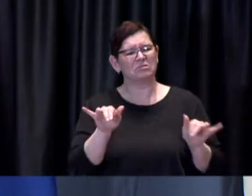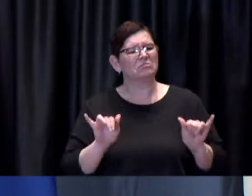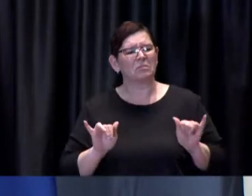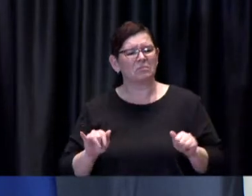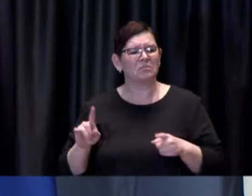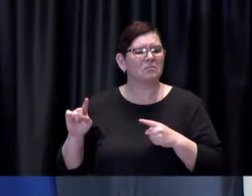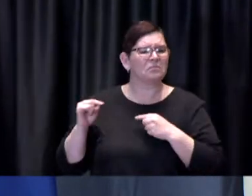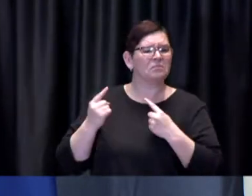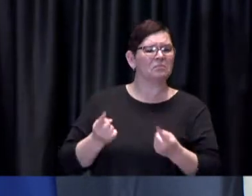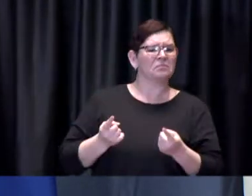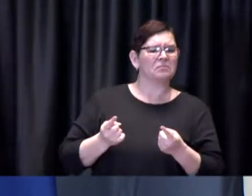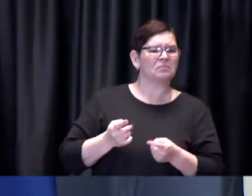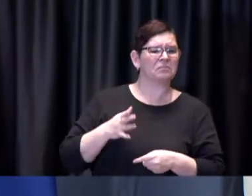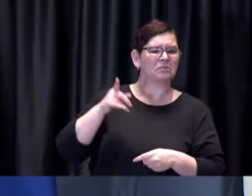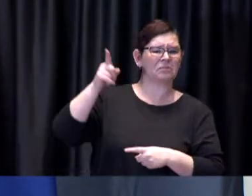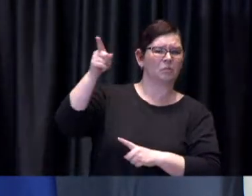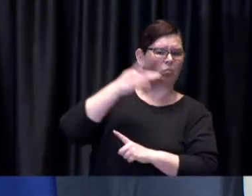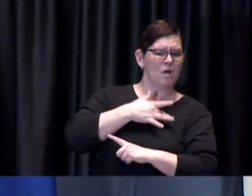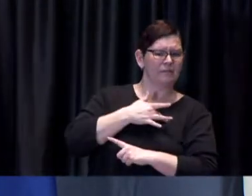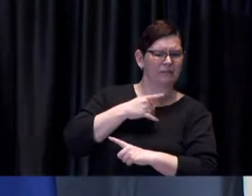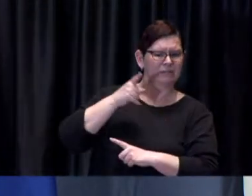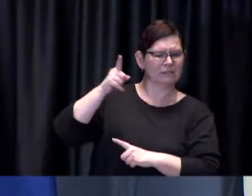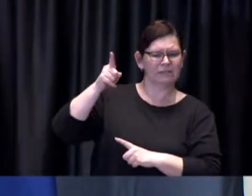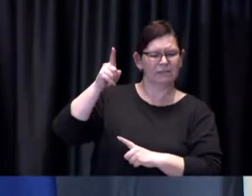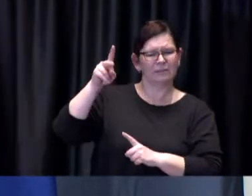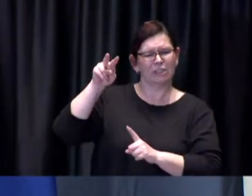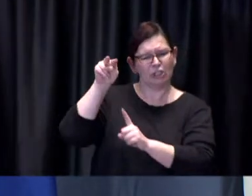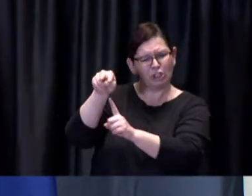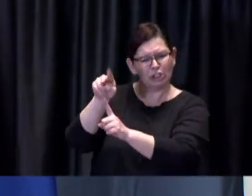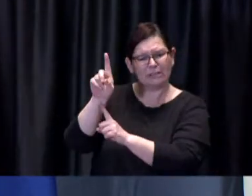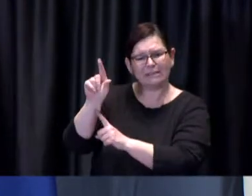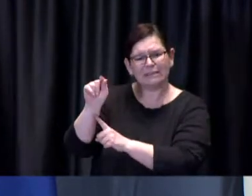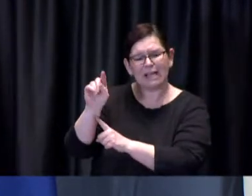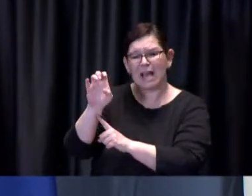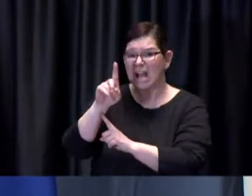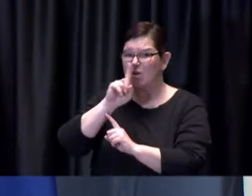the case that that date is subject to what's going on and discussions that are held closer to that